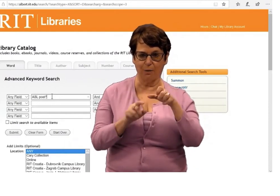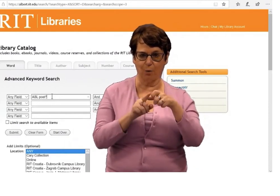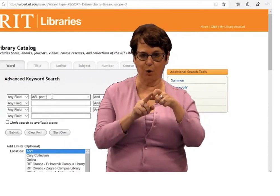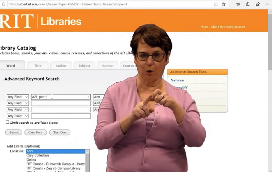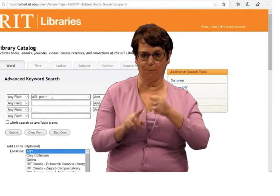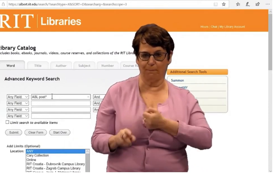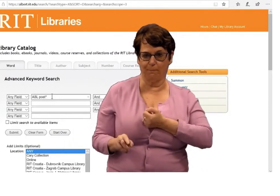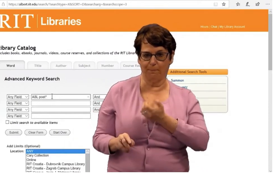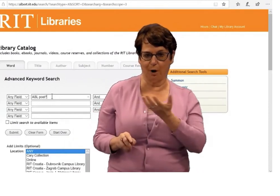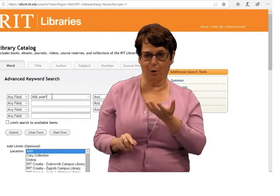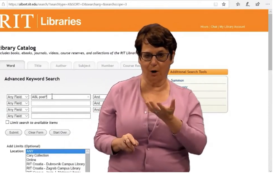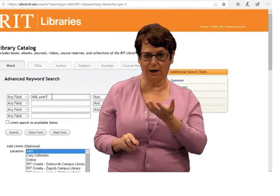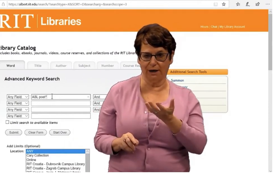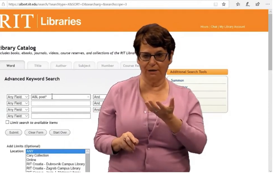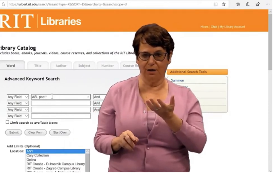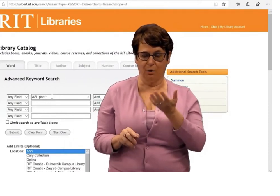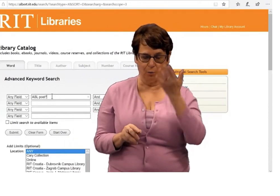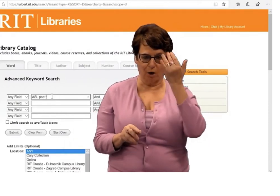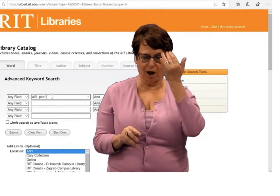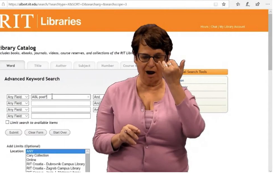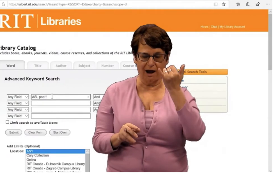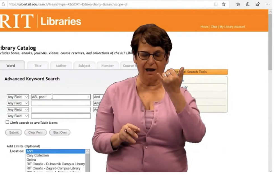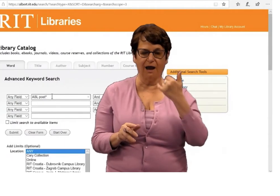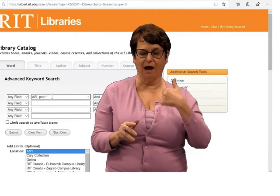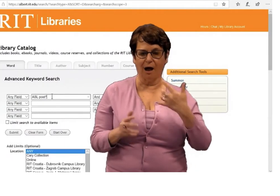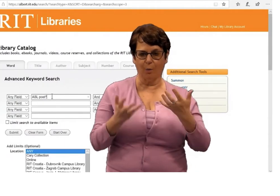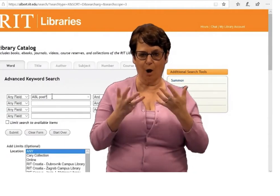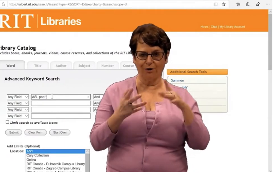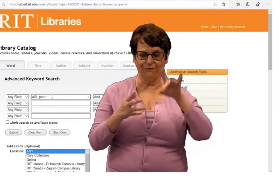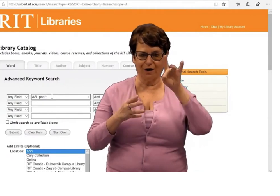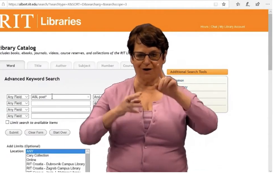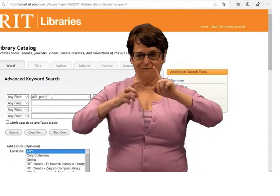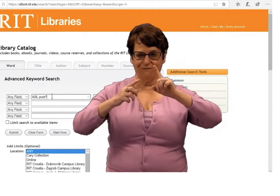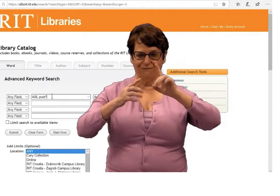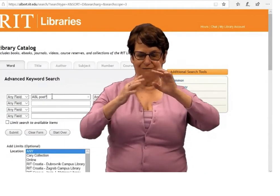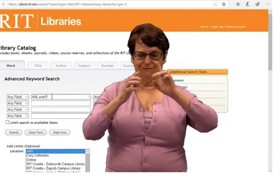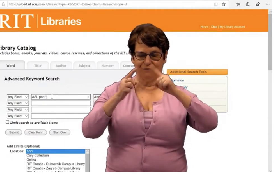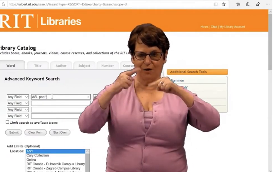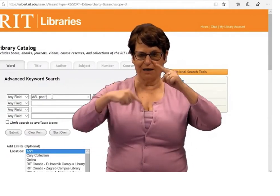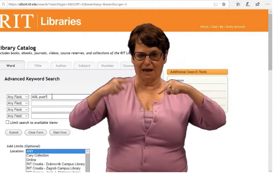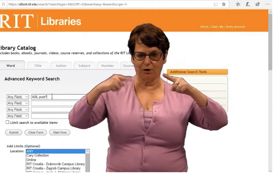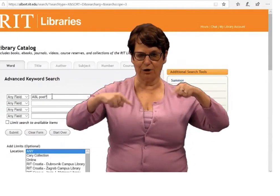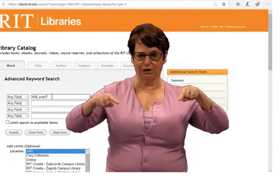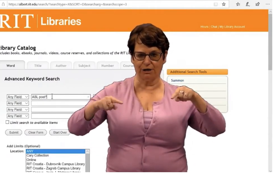Notice I put an asterisk after the word poet. You might be wondering why.